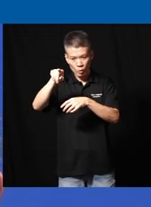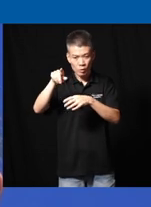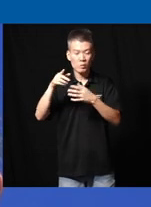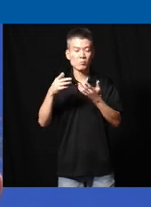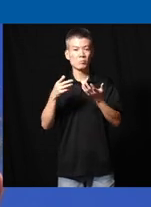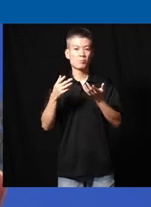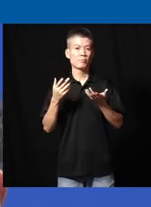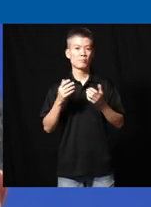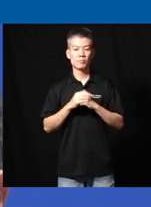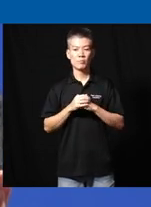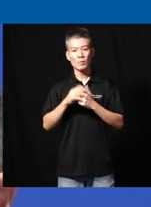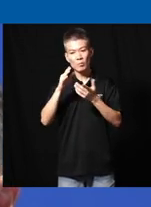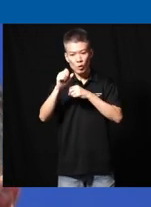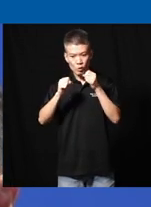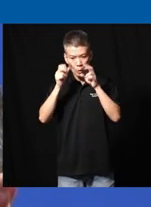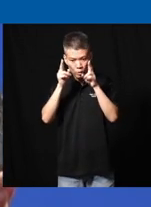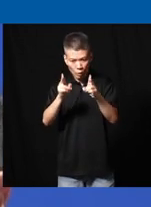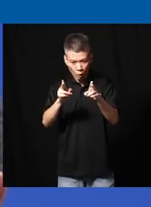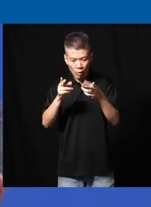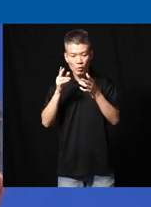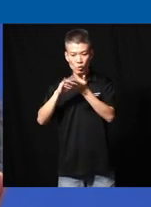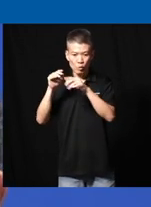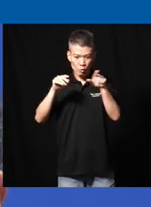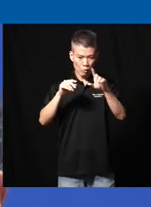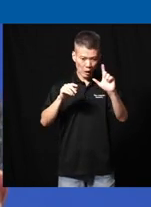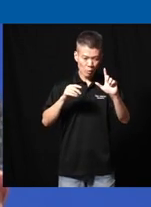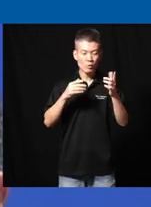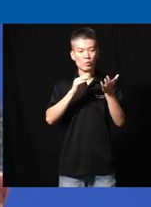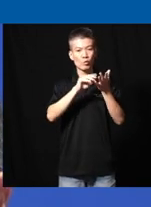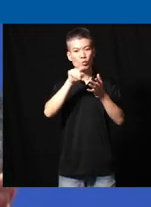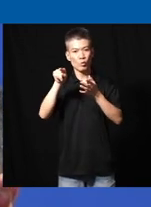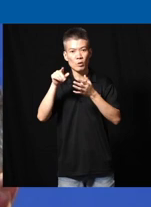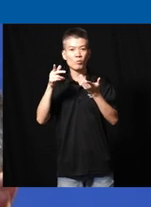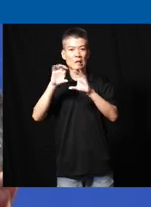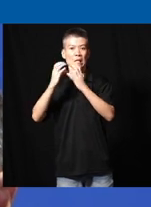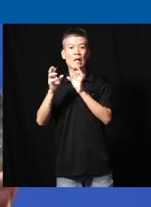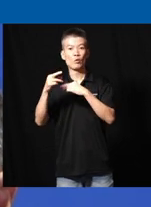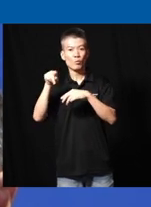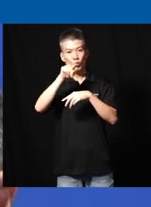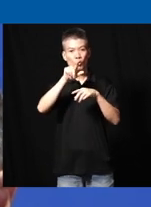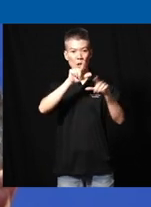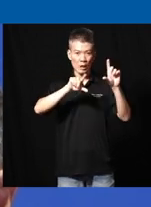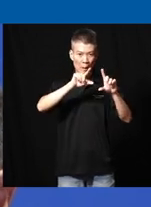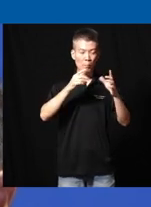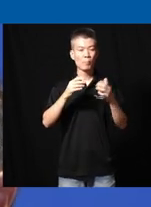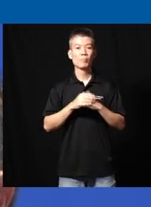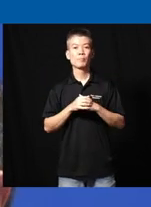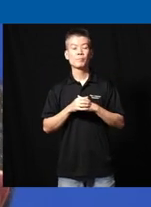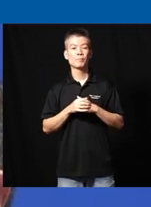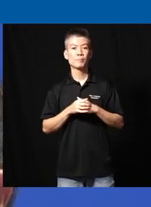um Sports Hall School to the library uh school to the classroom to the lab and so forth so I